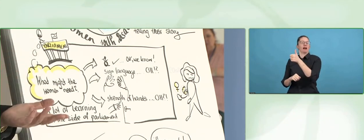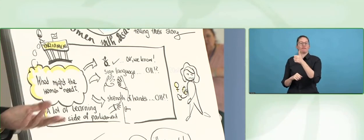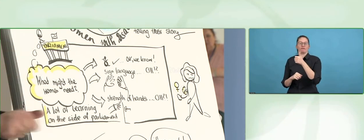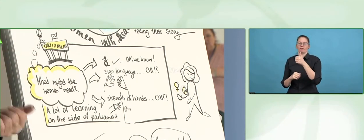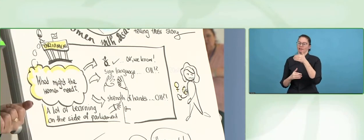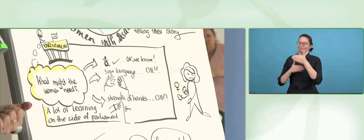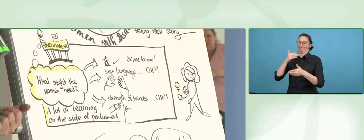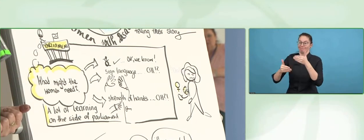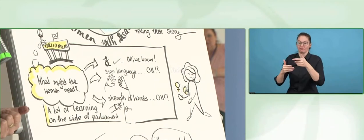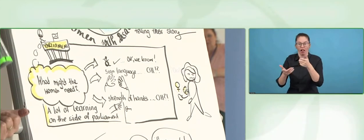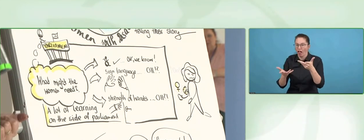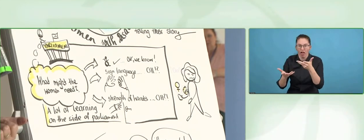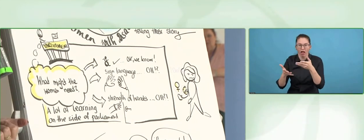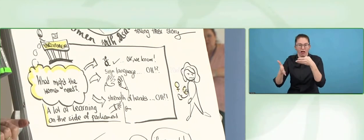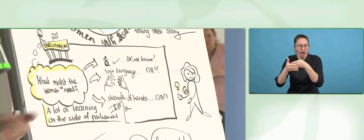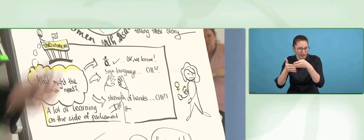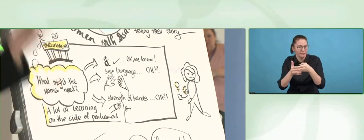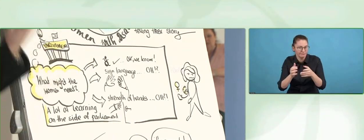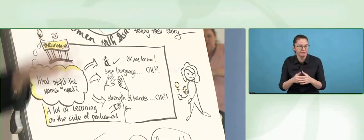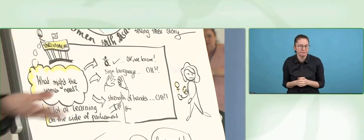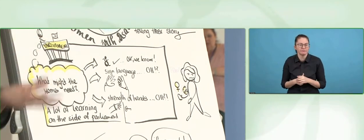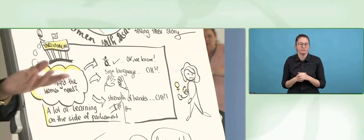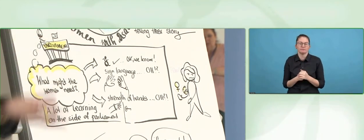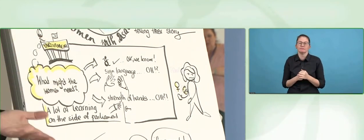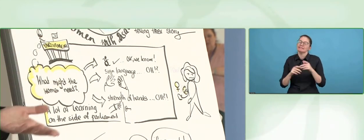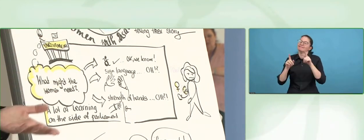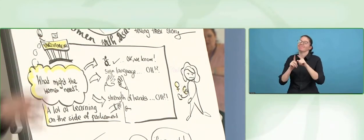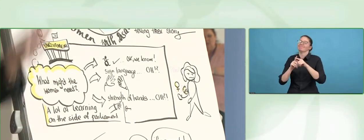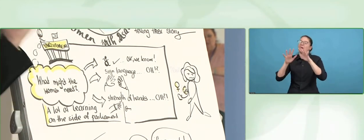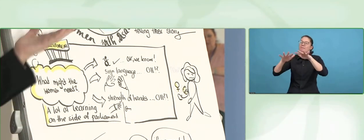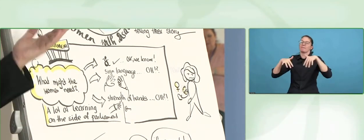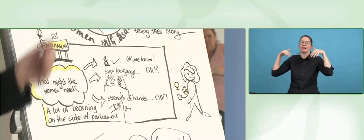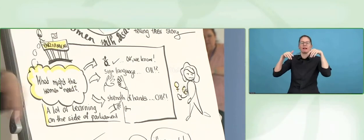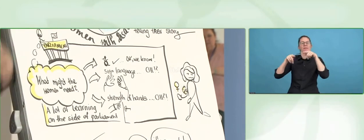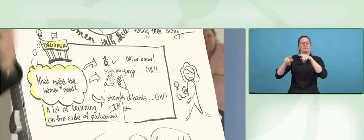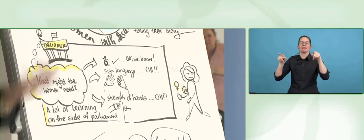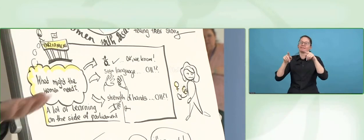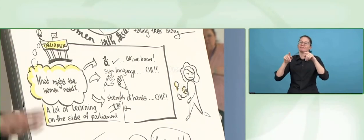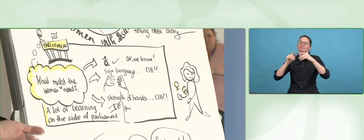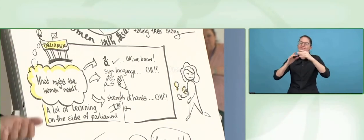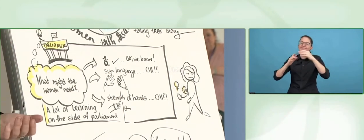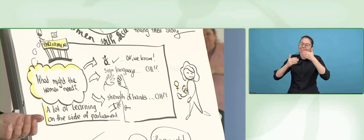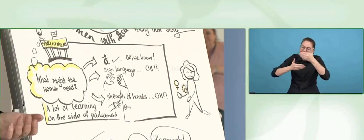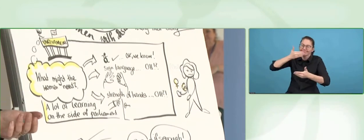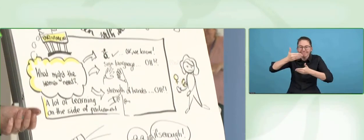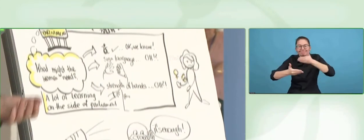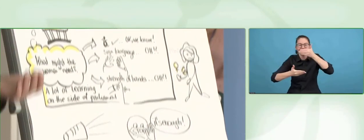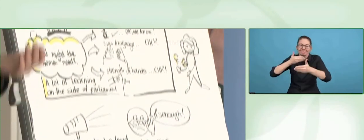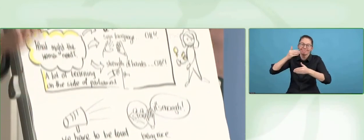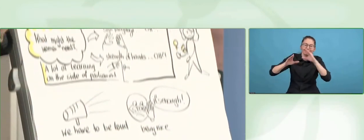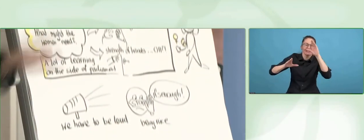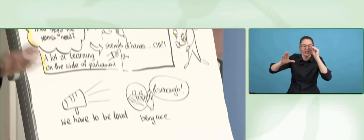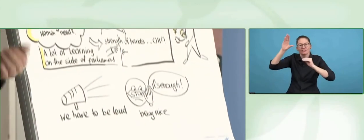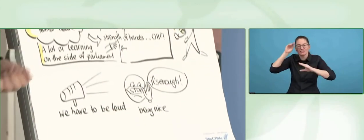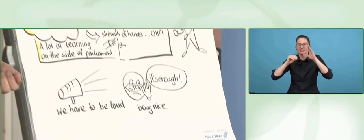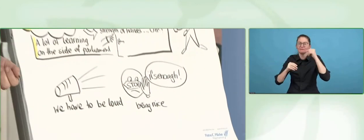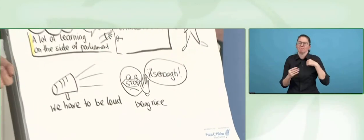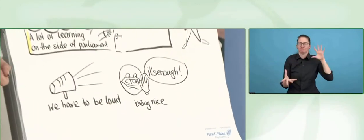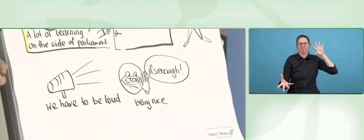And also saying, stop. Stop and stop being nice, so that change can happen.